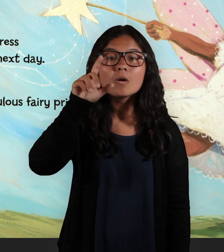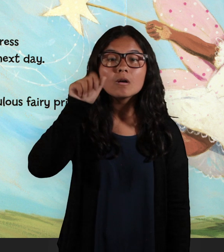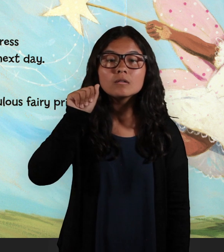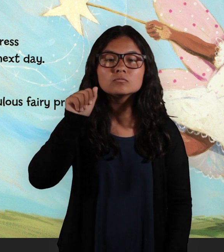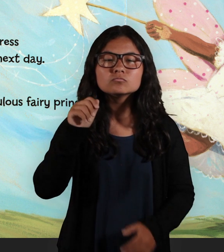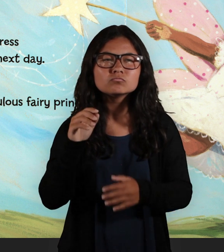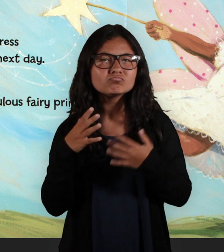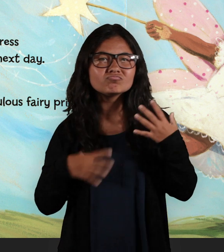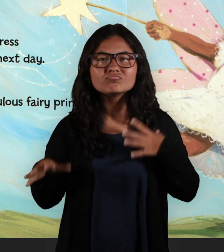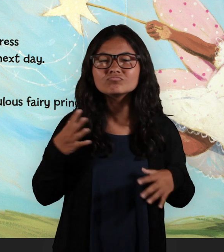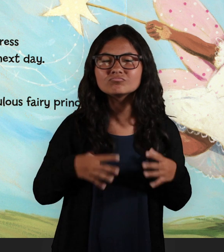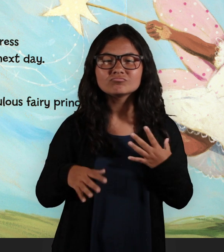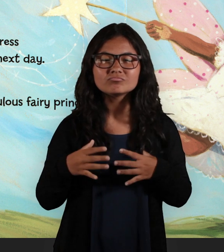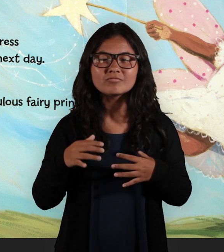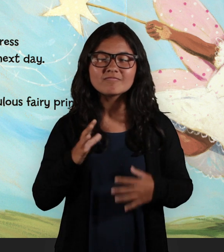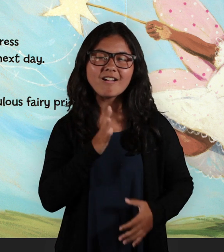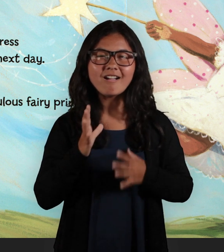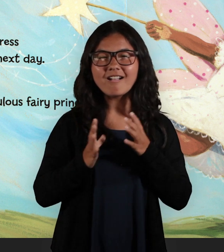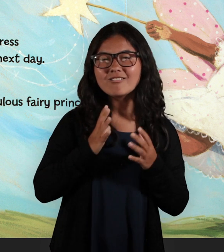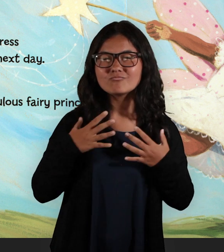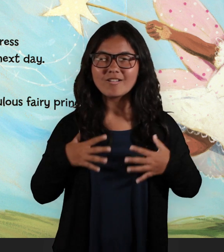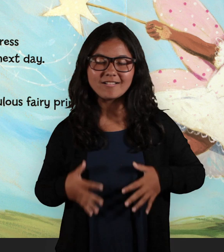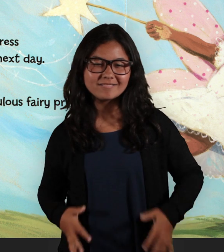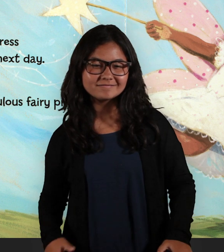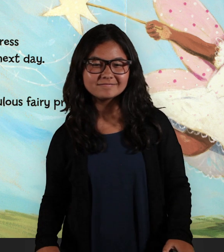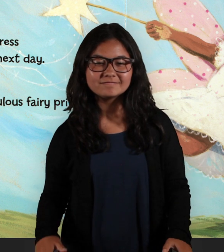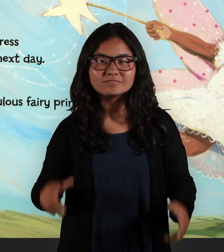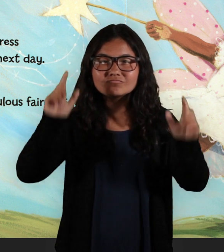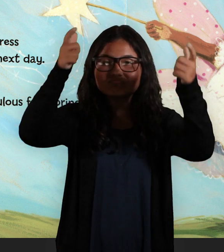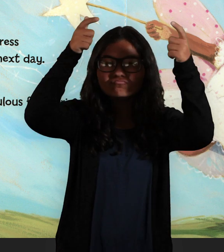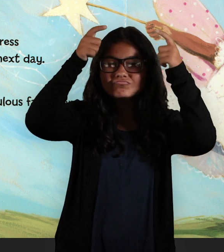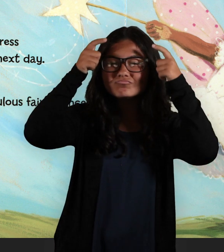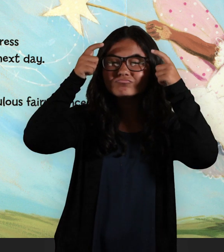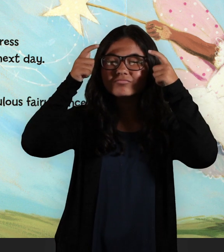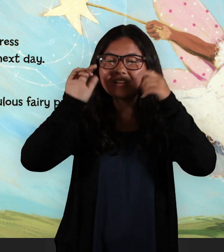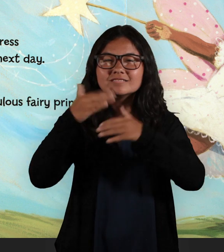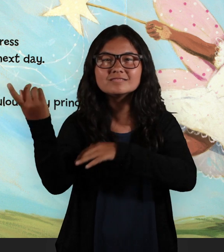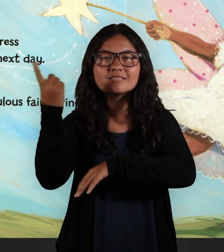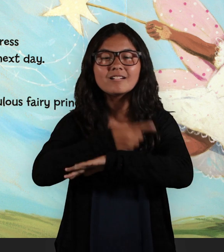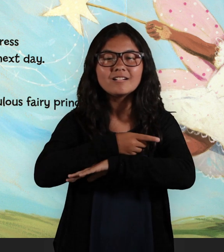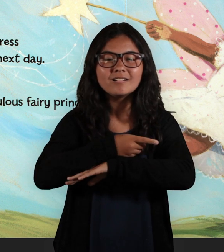Lola wears a fancy dress and a crown all the next day.